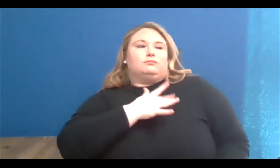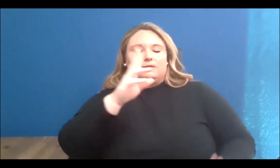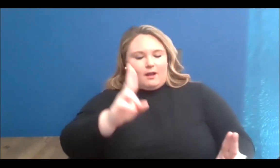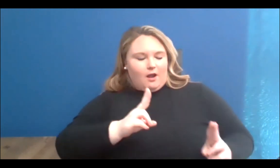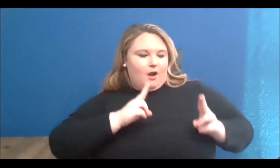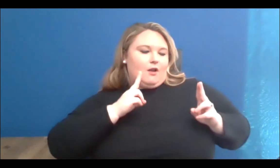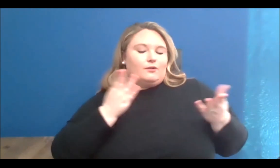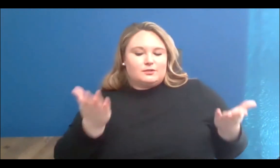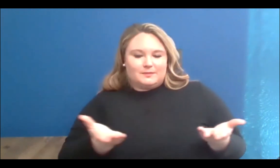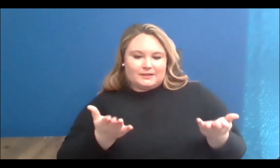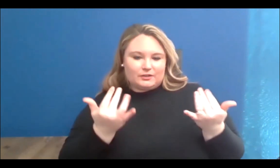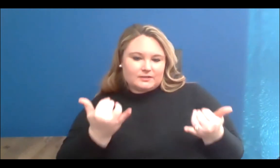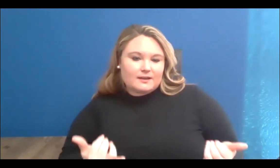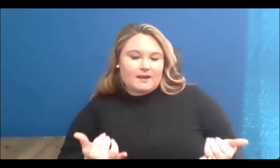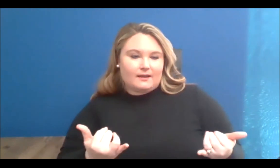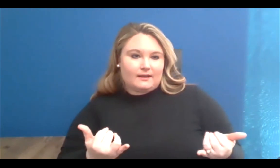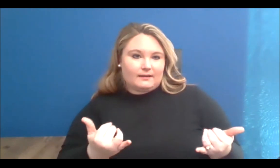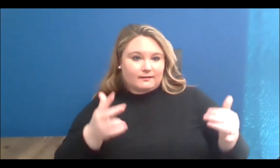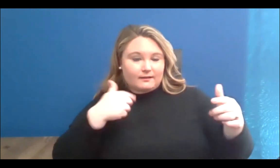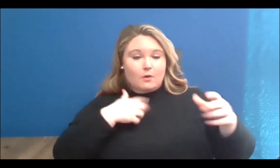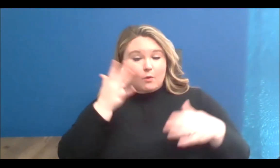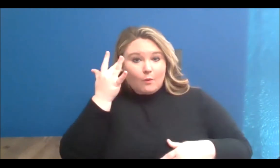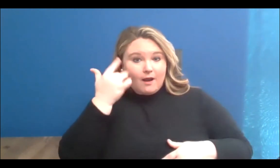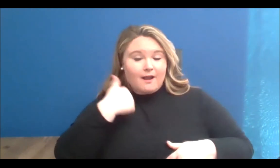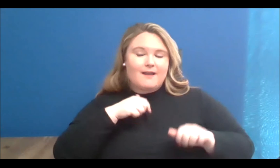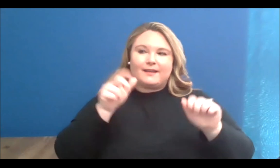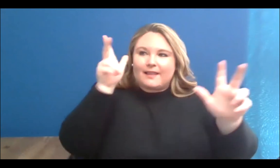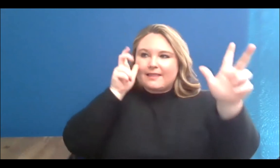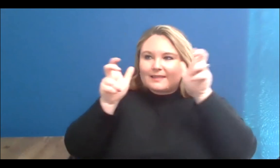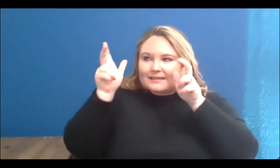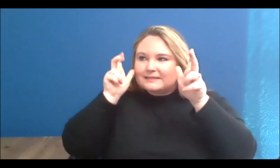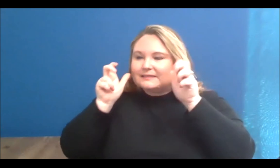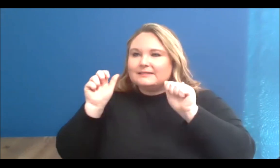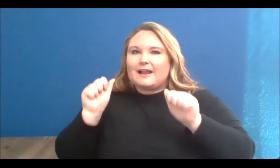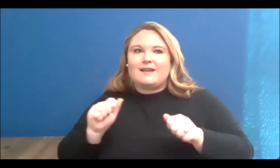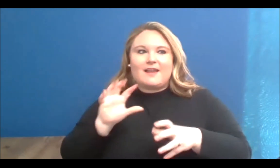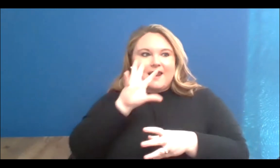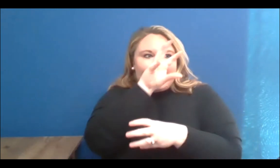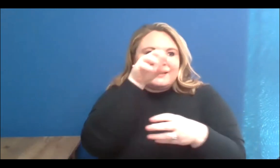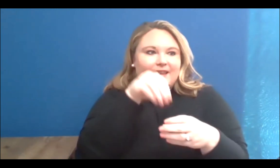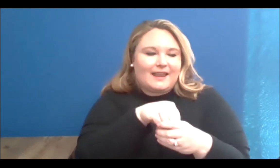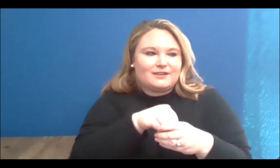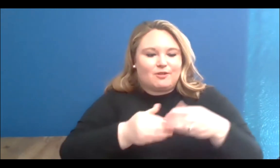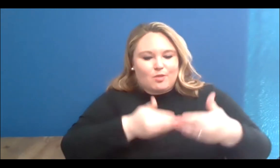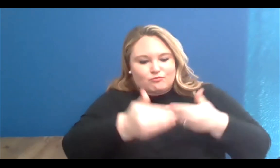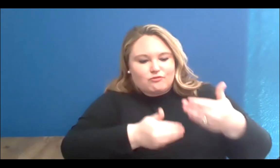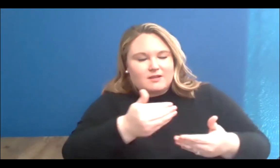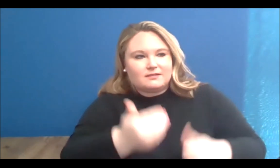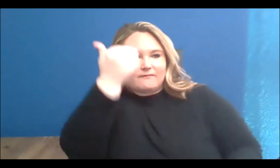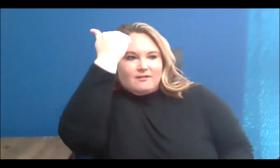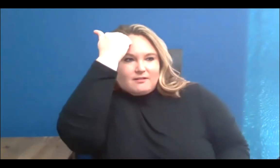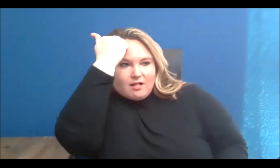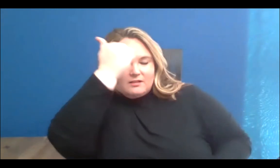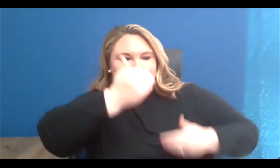To listen, learn, and engage in a process of knowledge and experience-sharing.